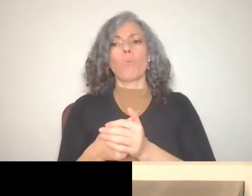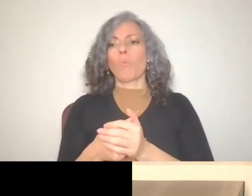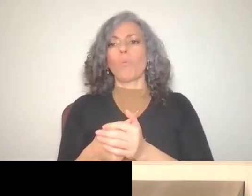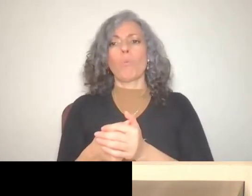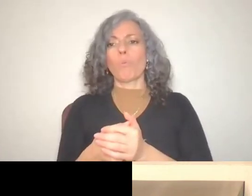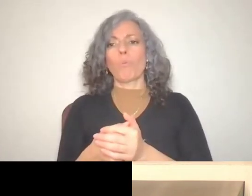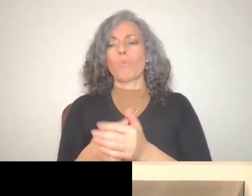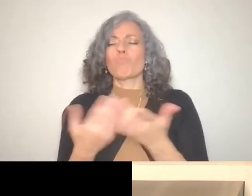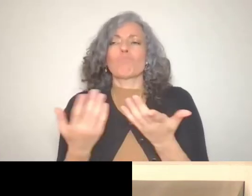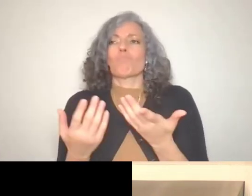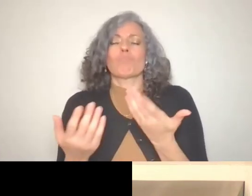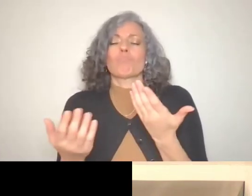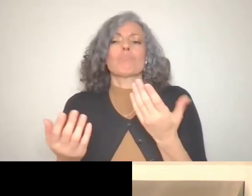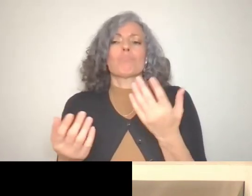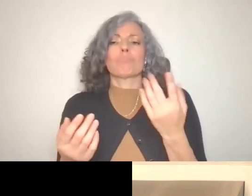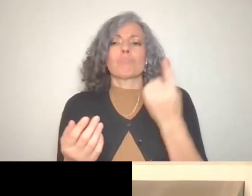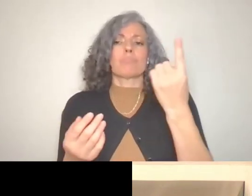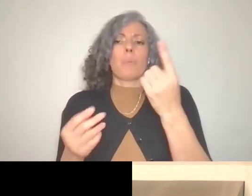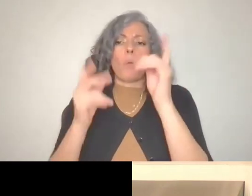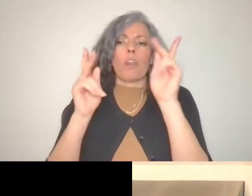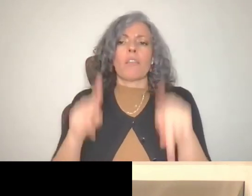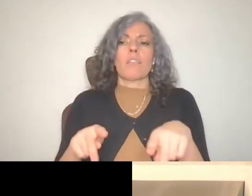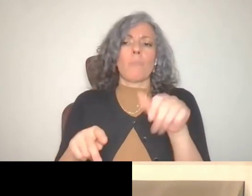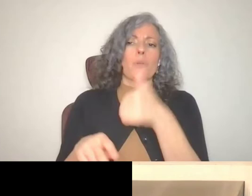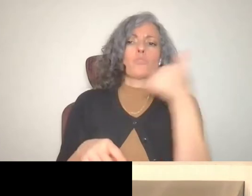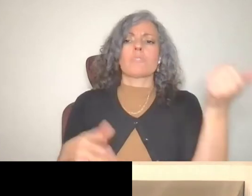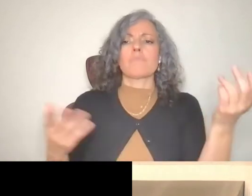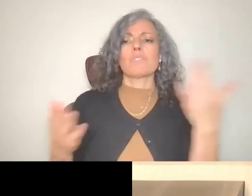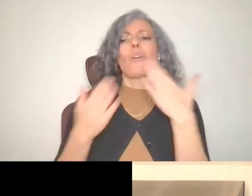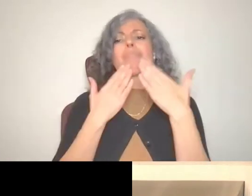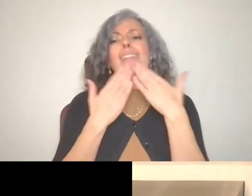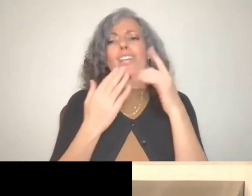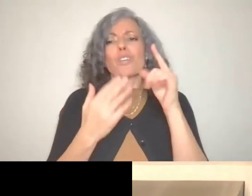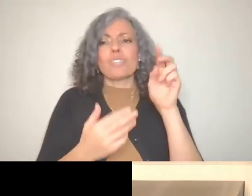Thank you, Taylor. I'm going to come back around to you and we